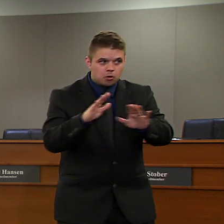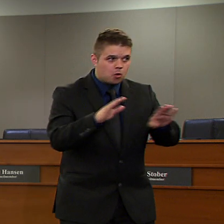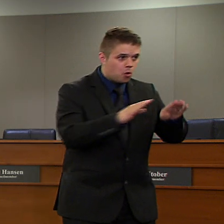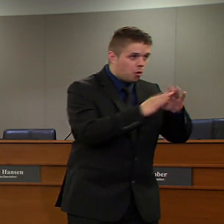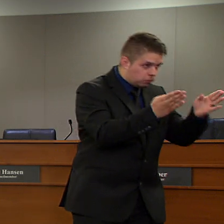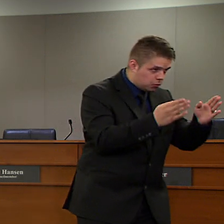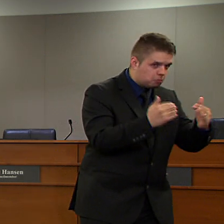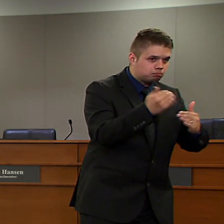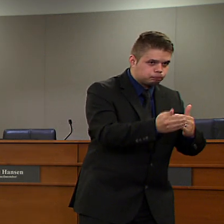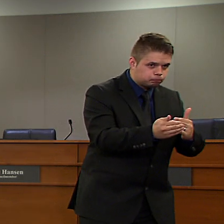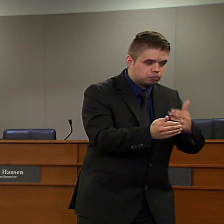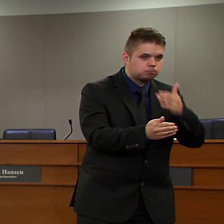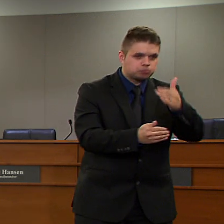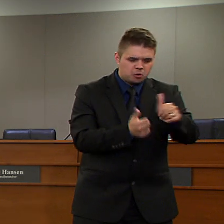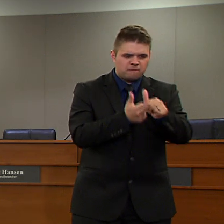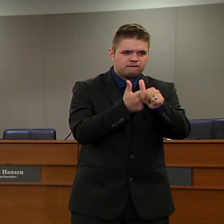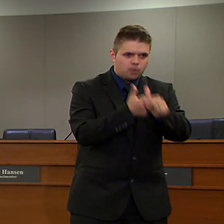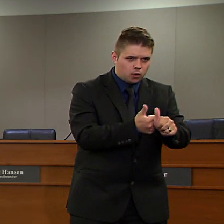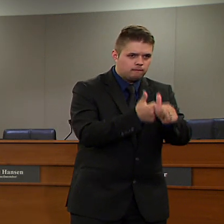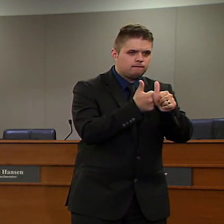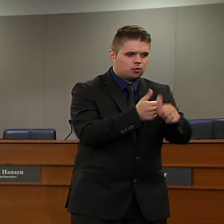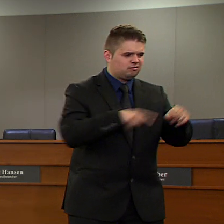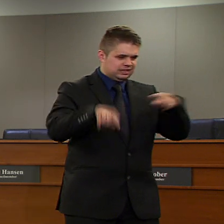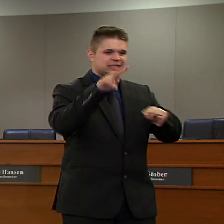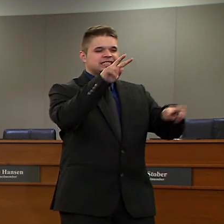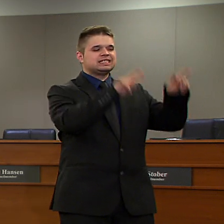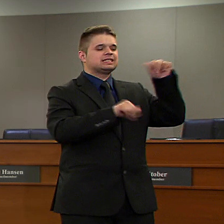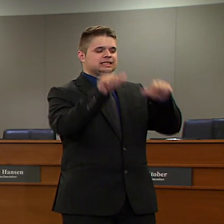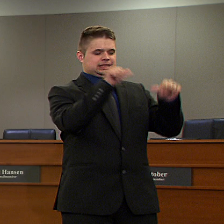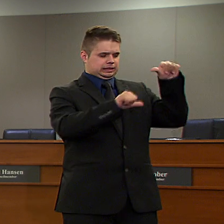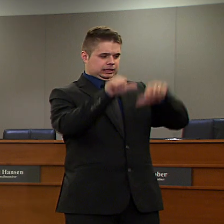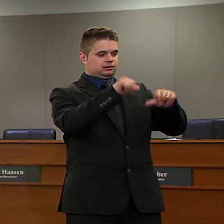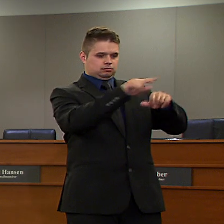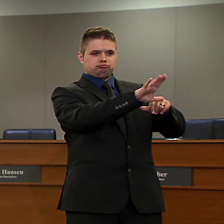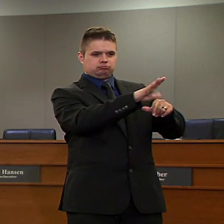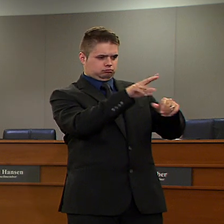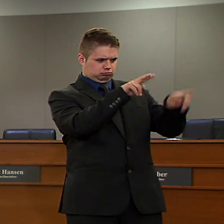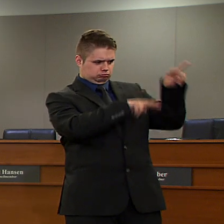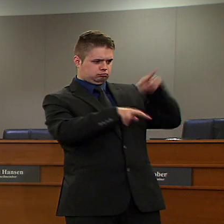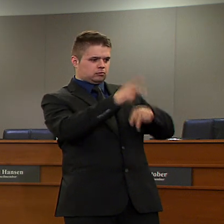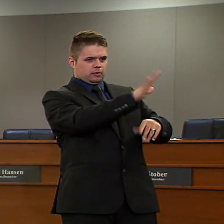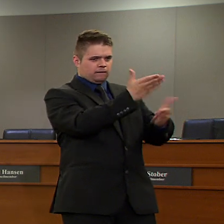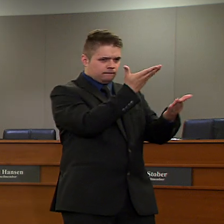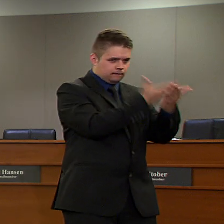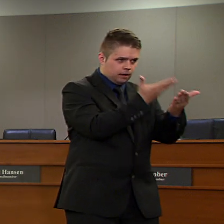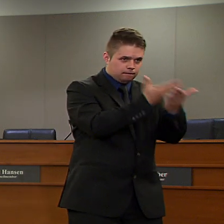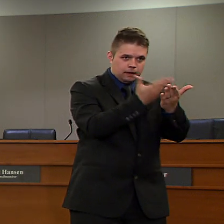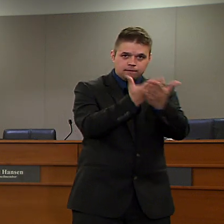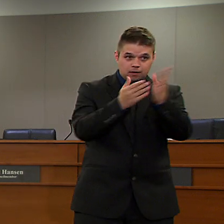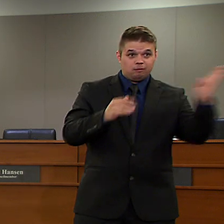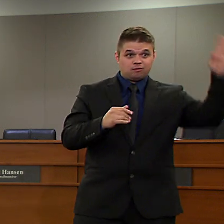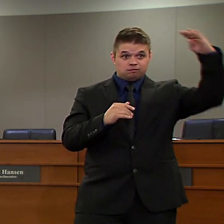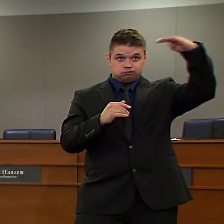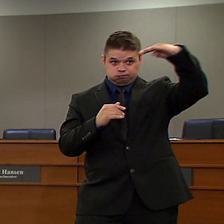new virus cases, and how well communities are doing at keeping reinfection rates down.